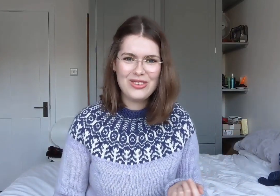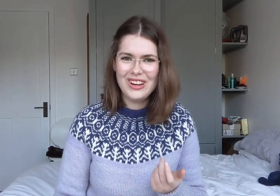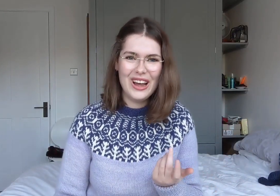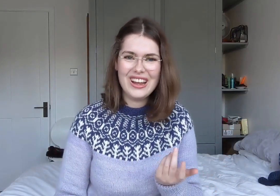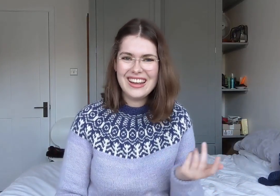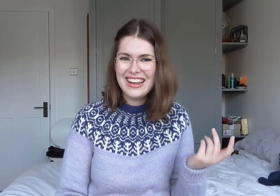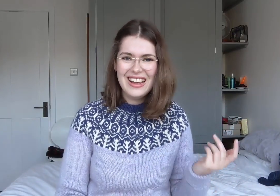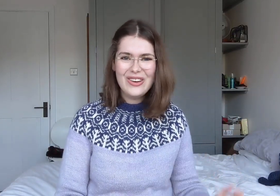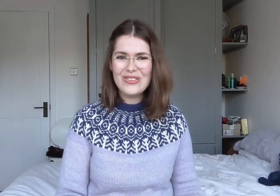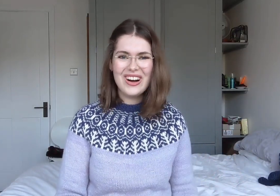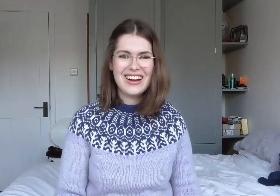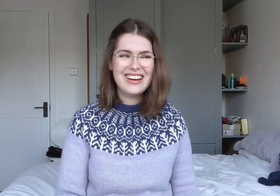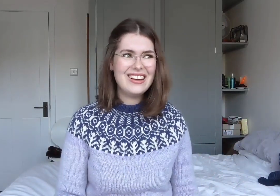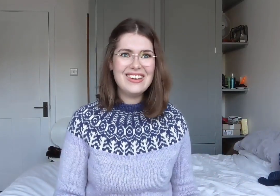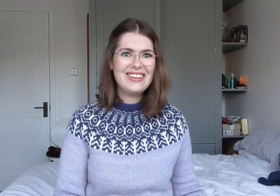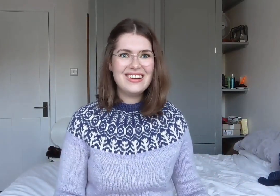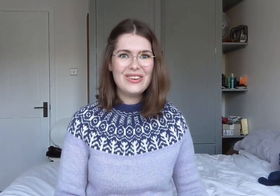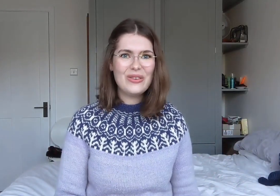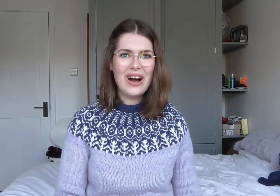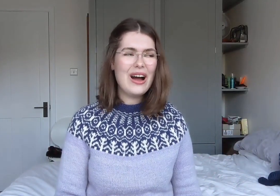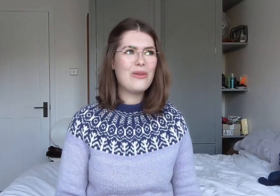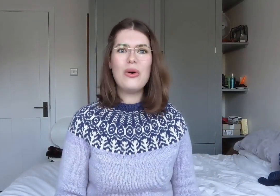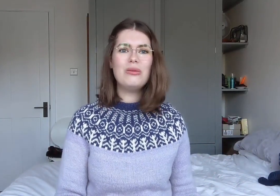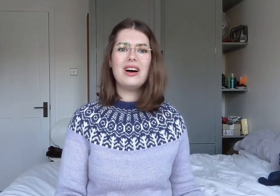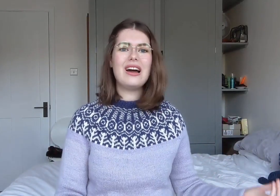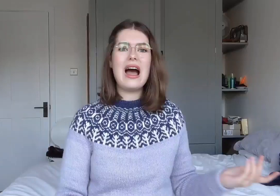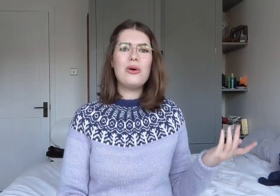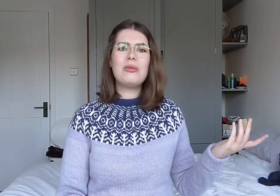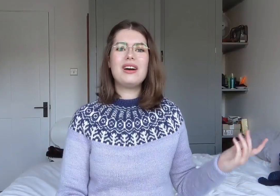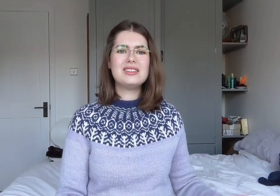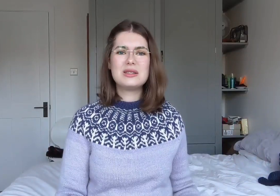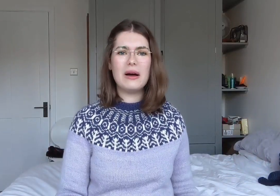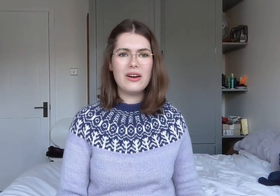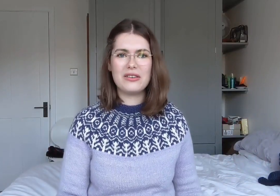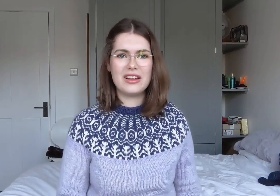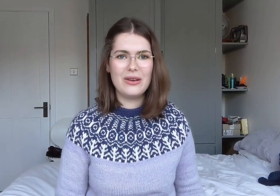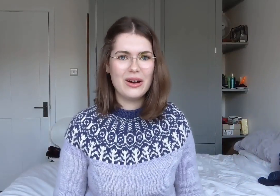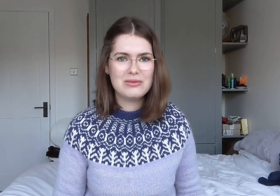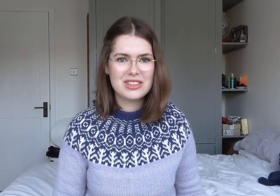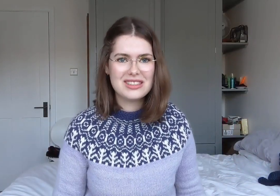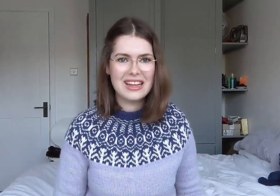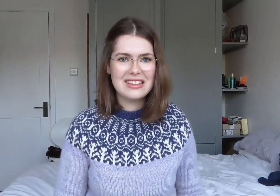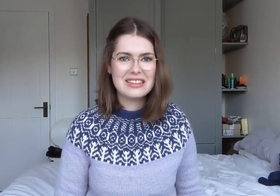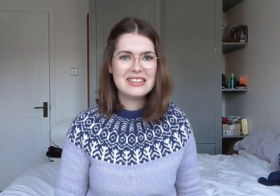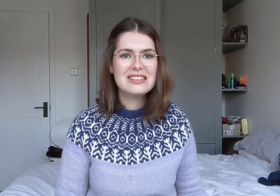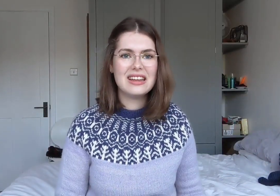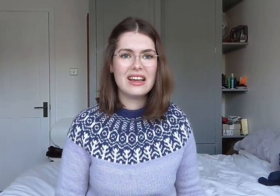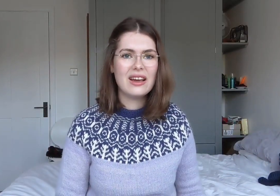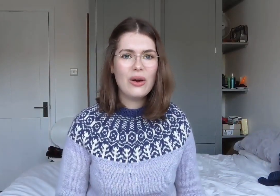How am I inspiring you? I'm just existing